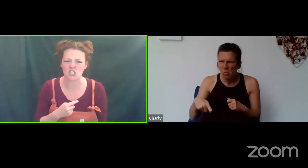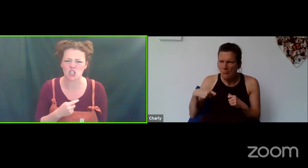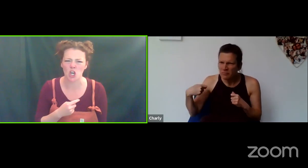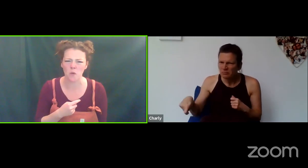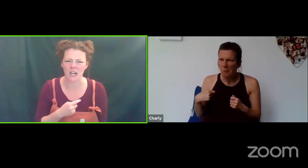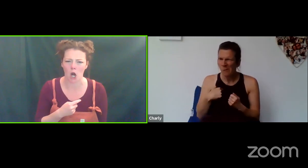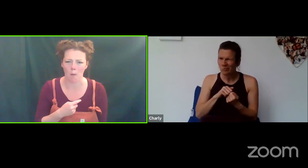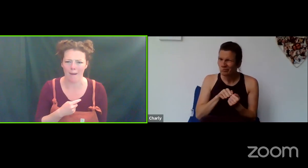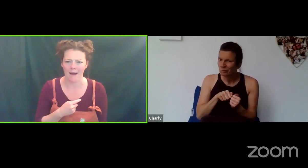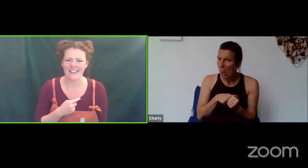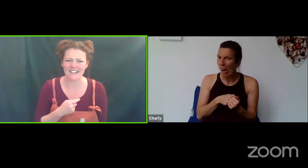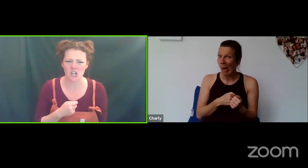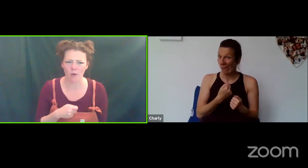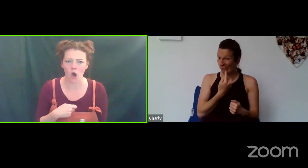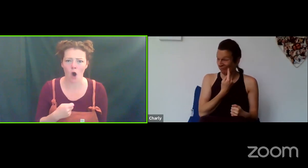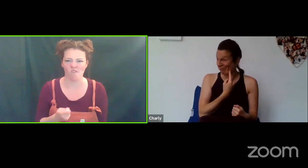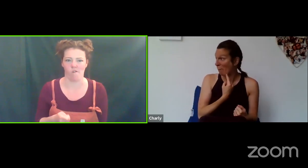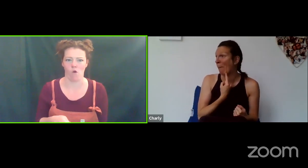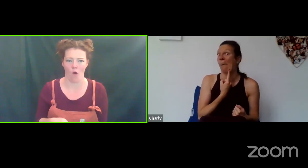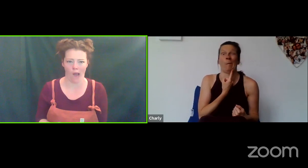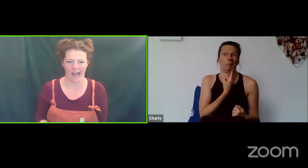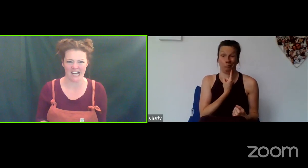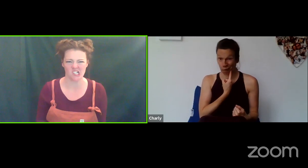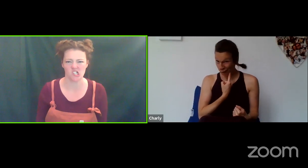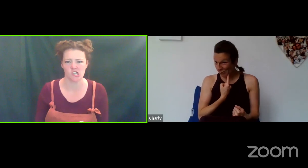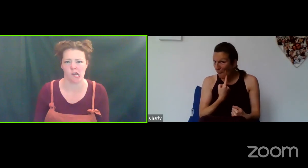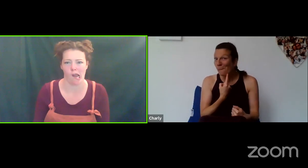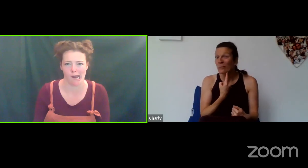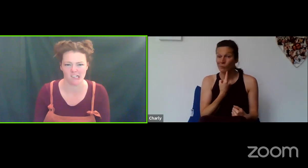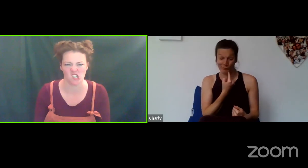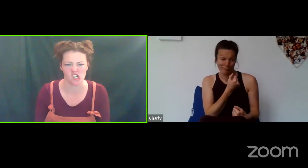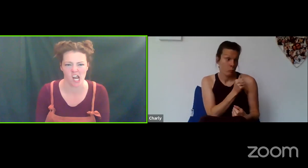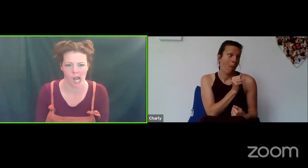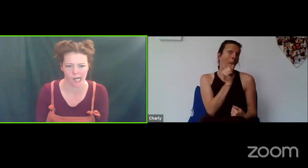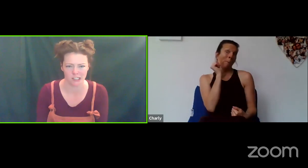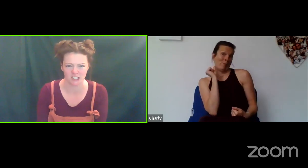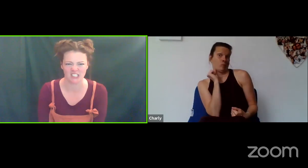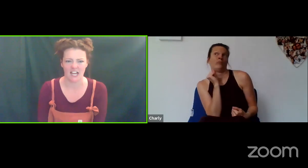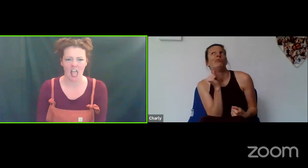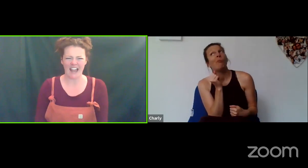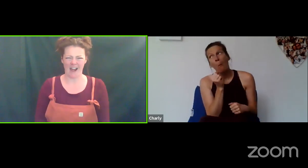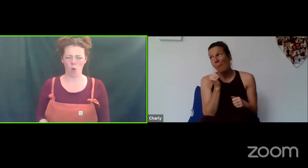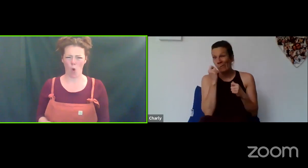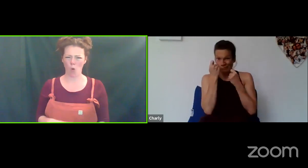chewing gum that's going on for ages and ages and ages...